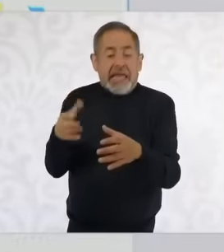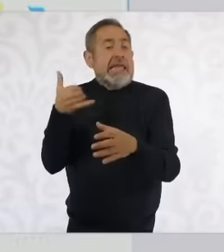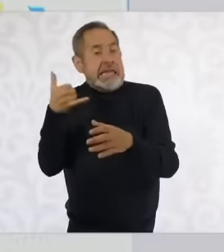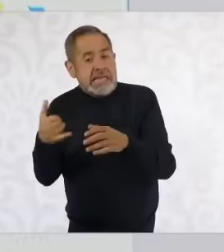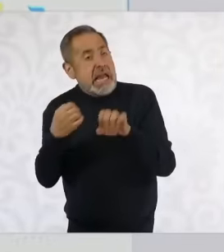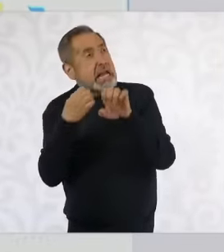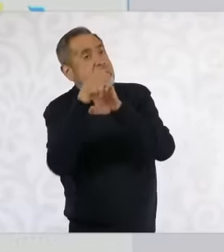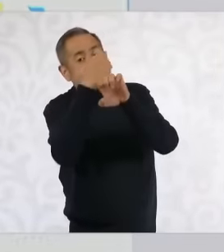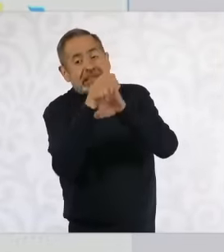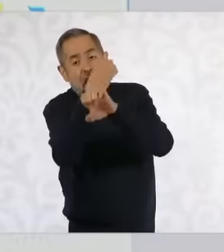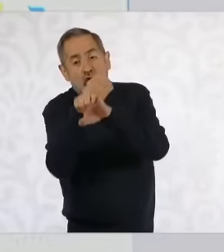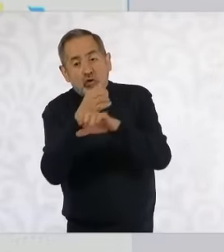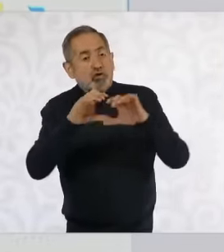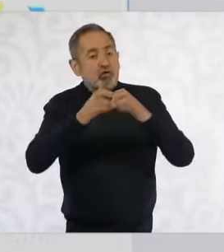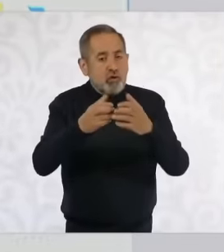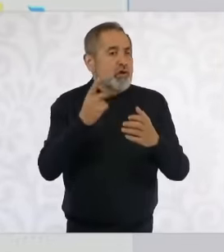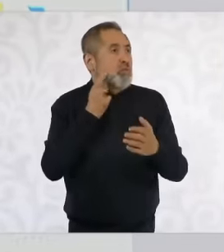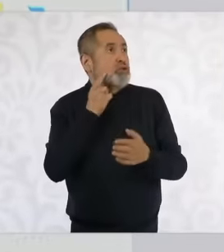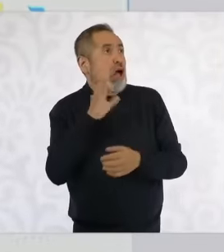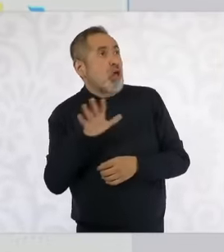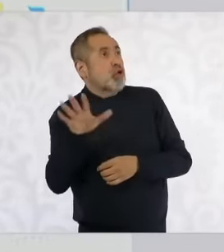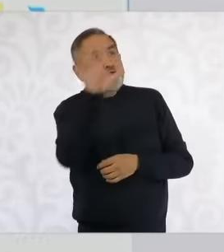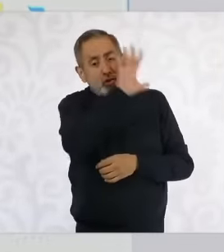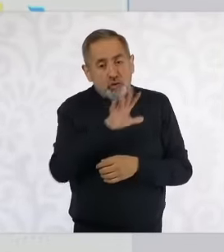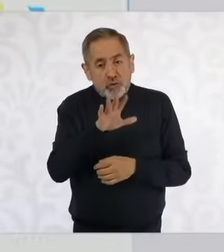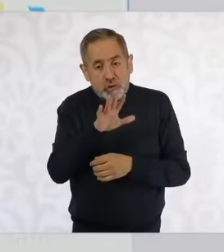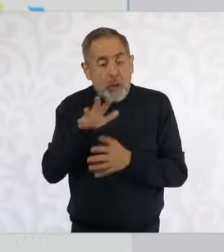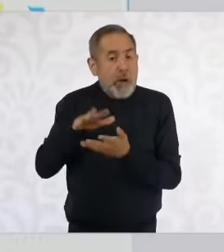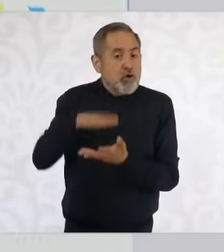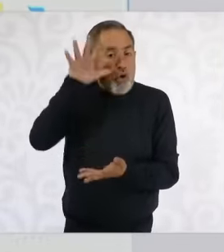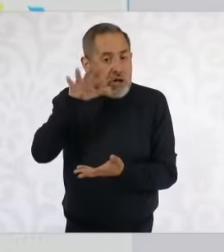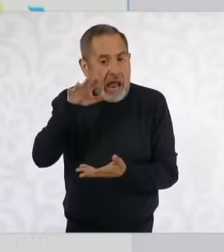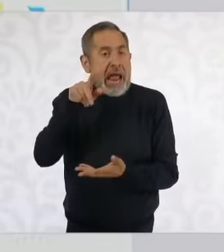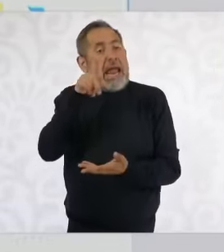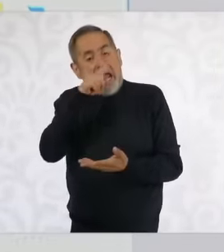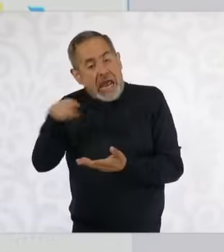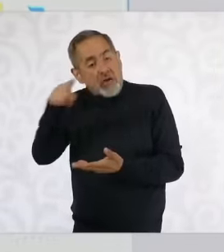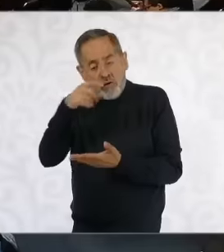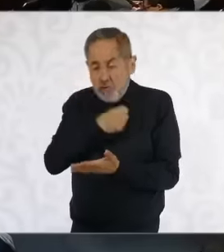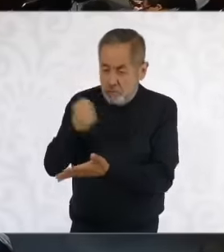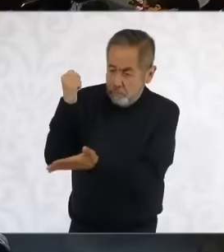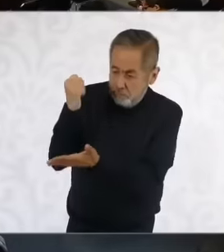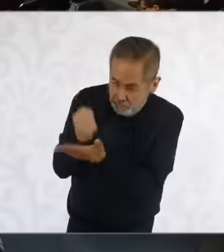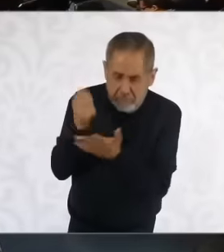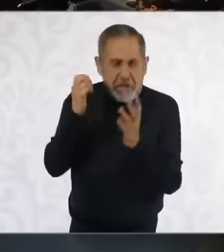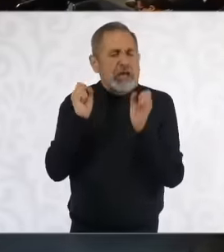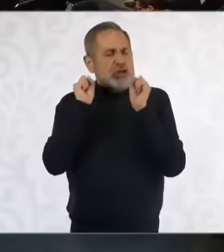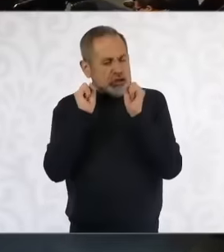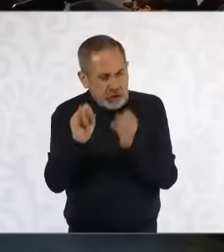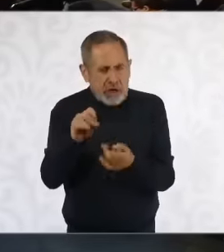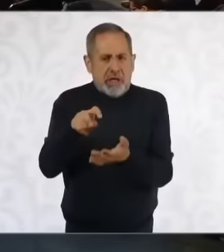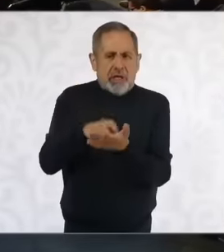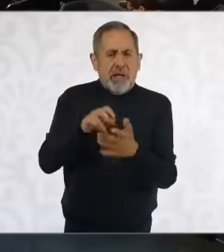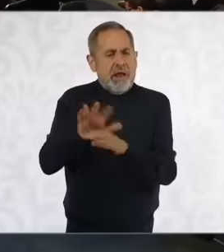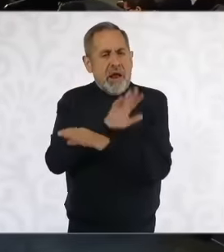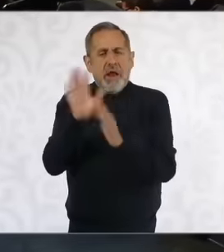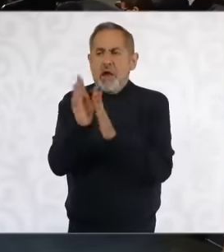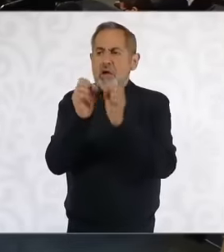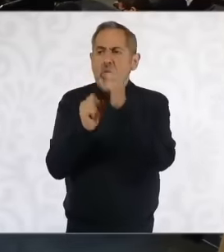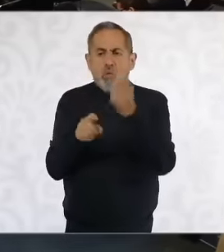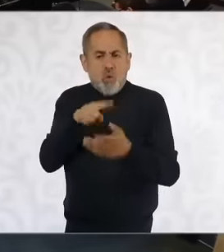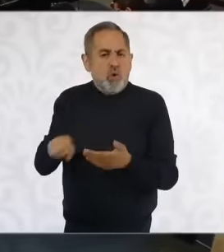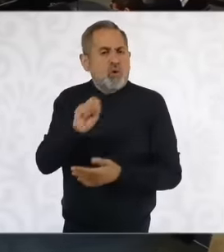of local congresses It is up to them to change the Constitution. That is clearly stated